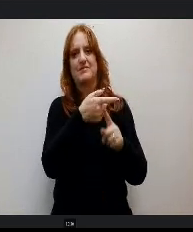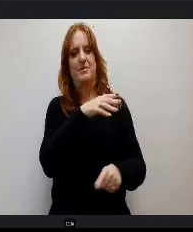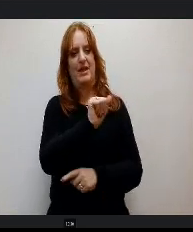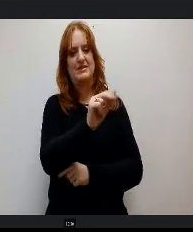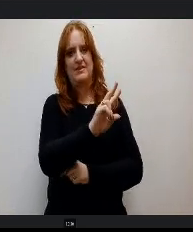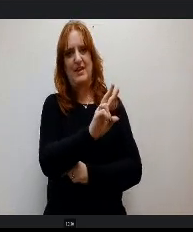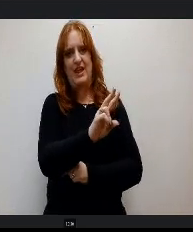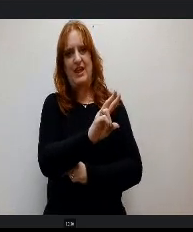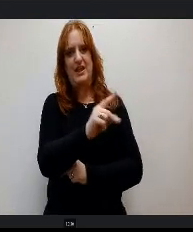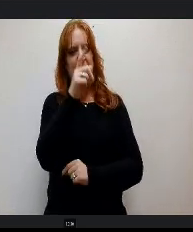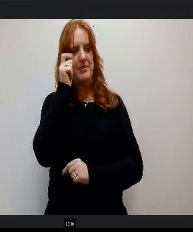those kids get.